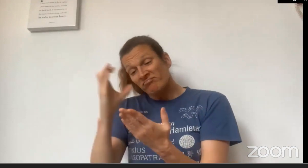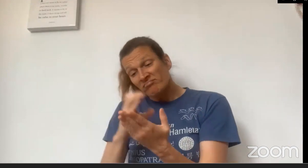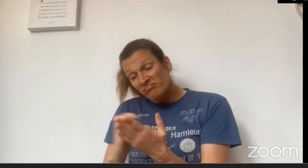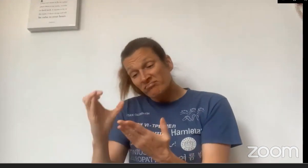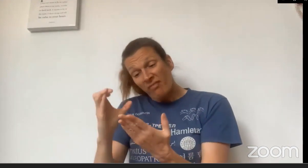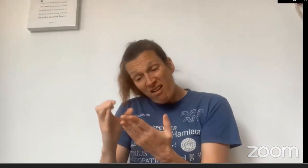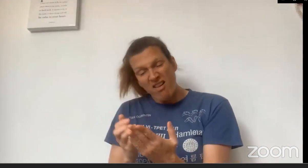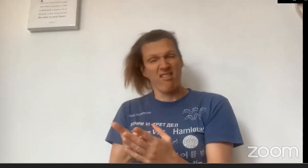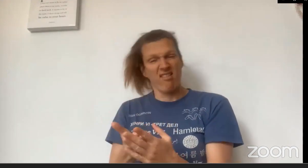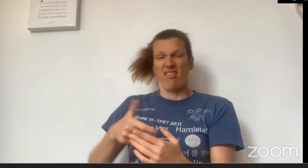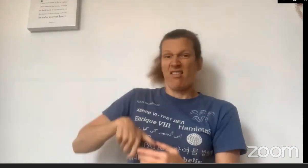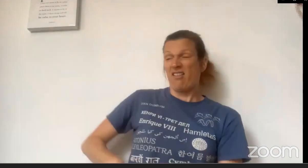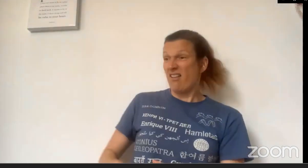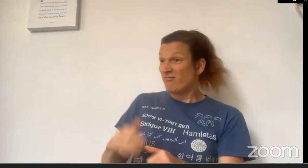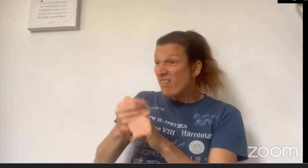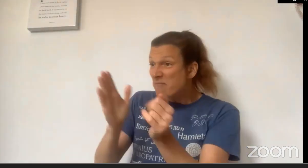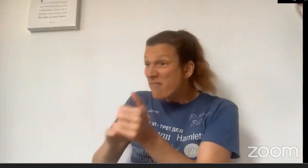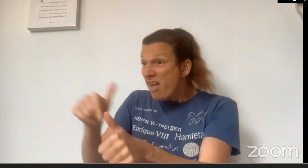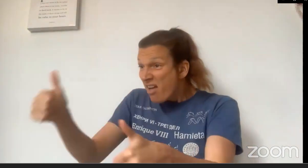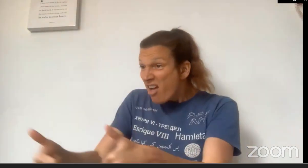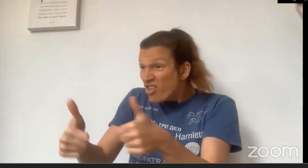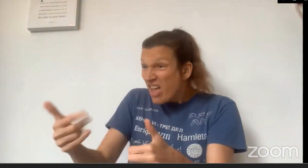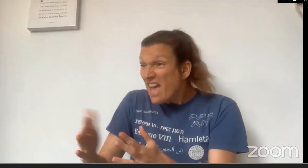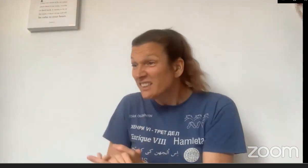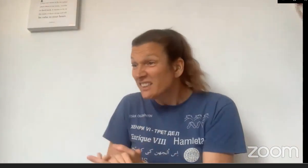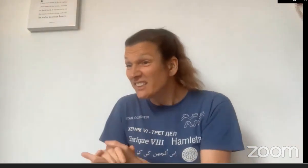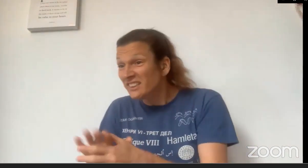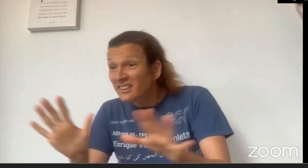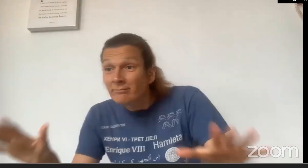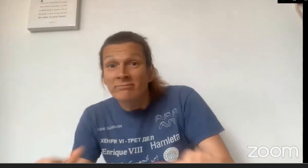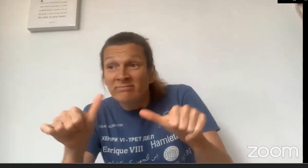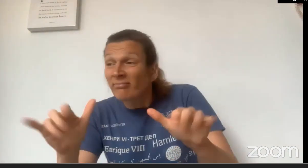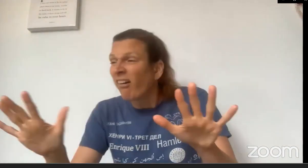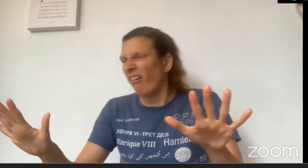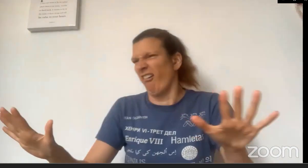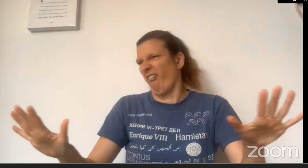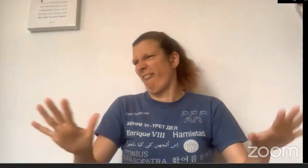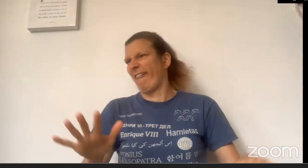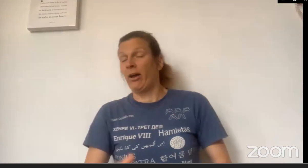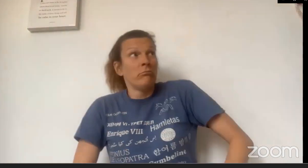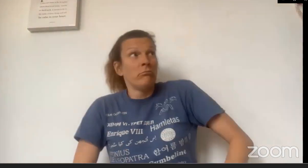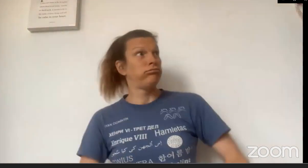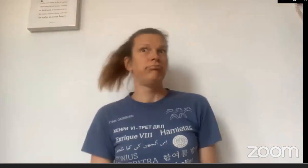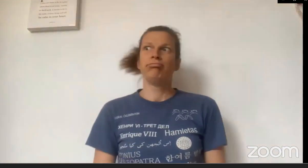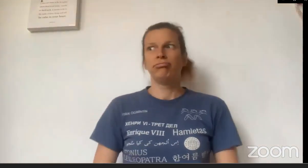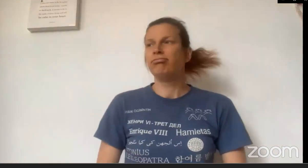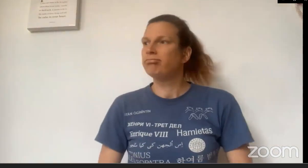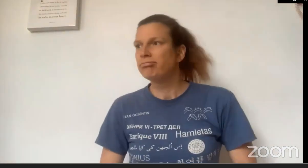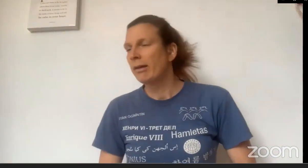went through the trees, and Little Red Riding Hood went back to her Insta feed. "Everyone ok?"